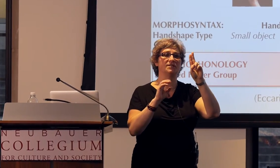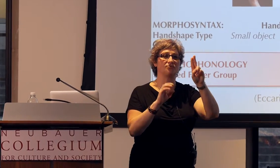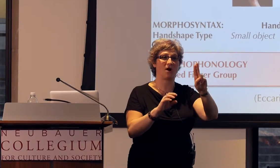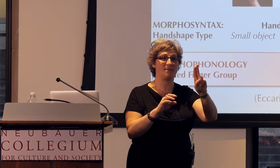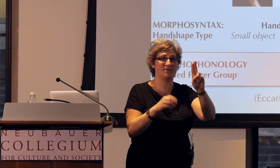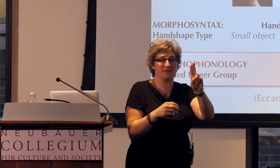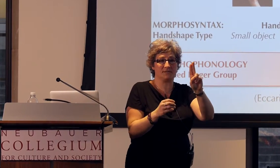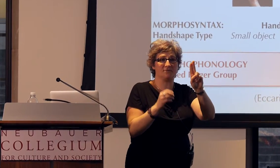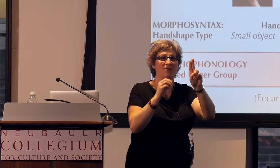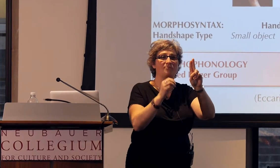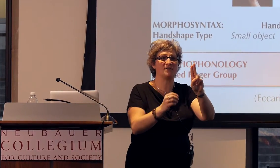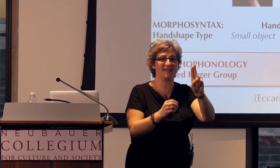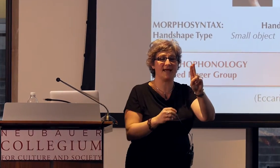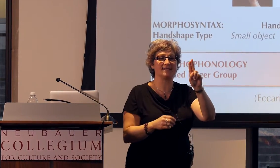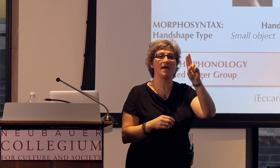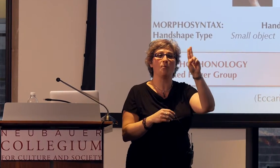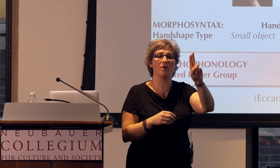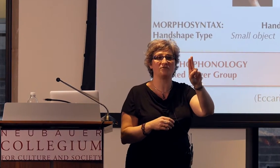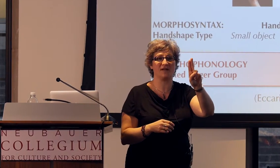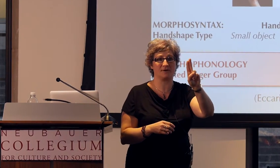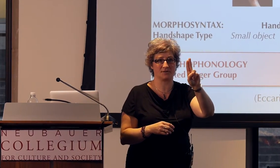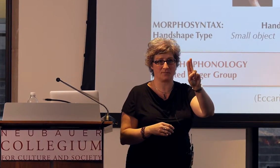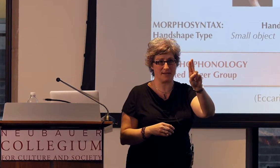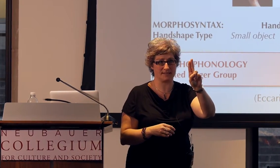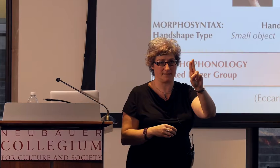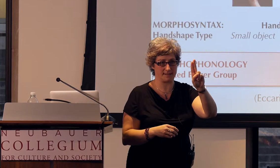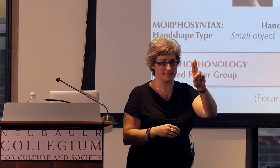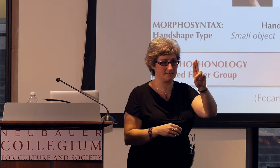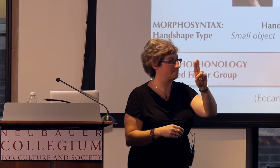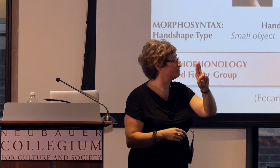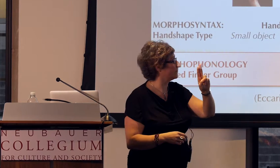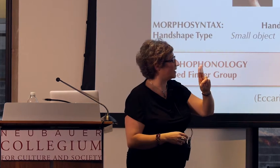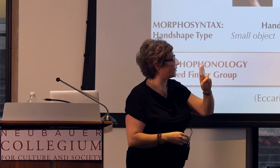to represent which fingers are being selected. Okay?